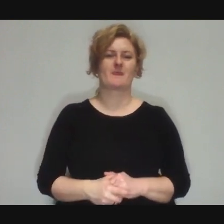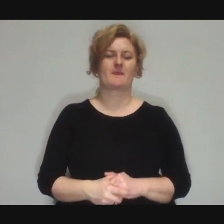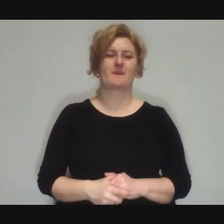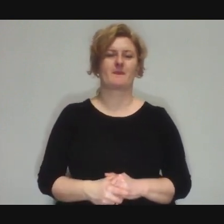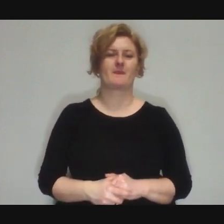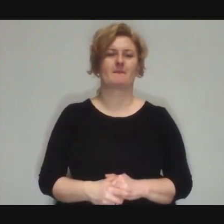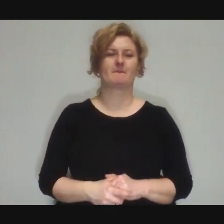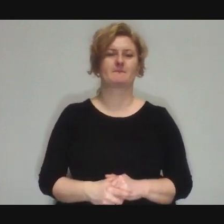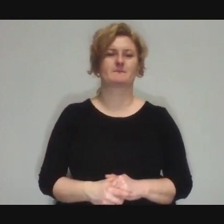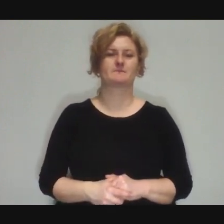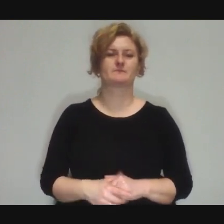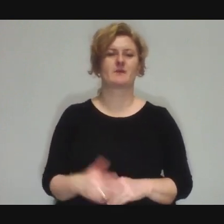Dominika: I will be talking with them on Sunday.